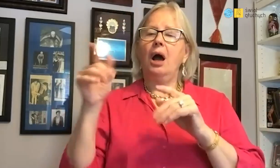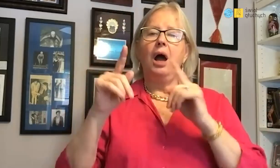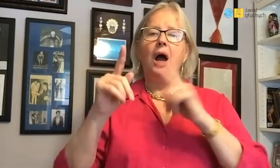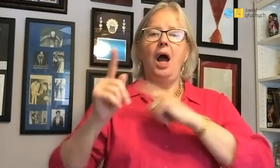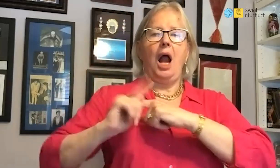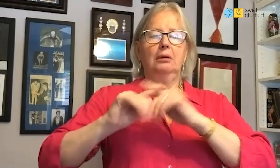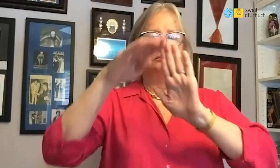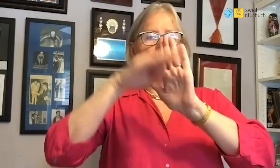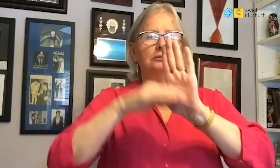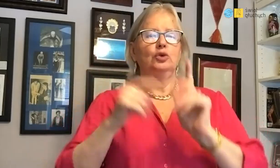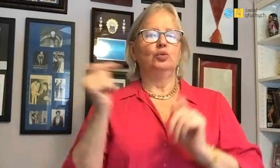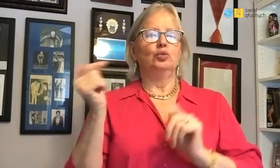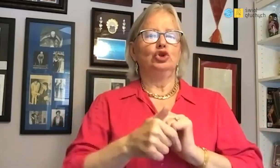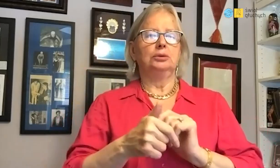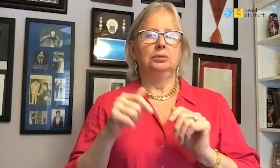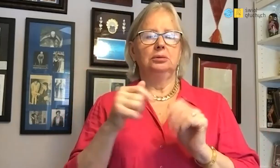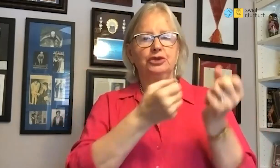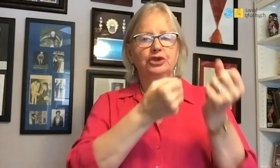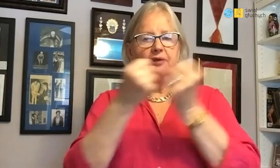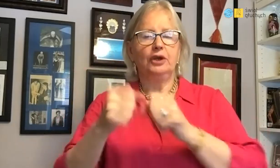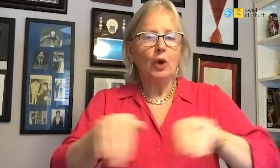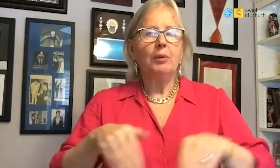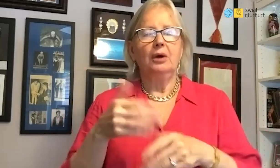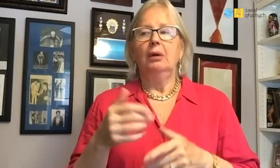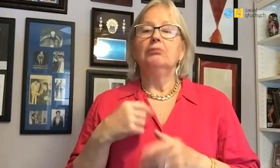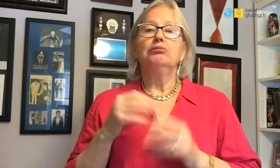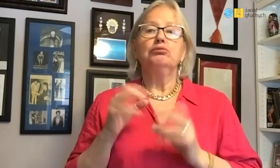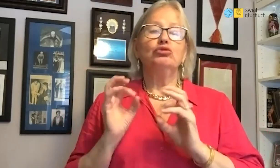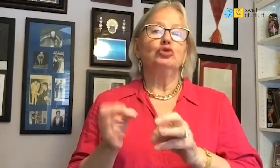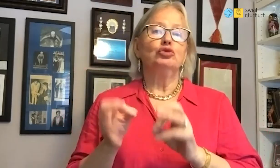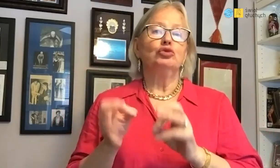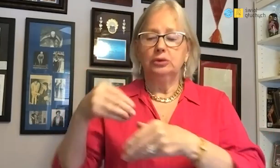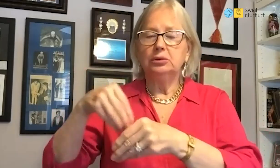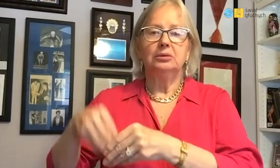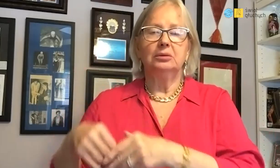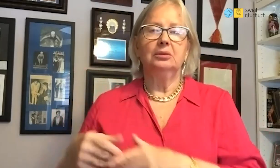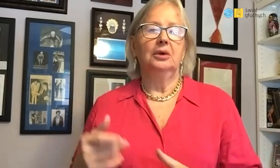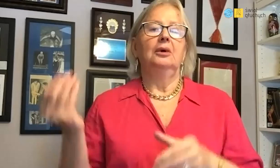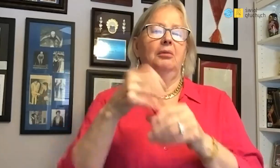It turned out that one of the scouts rule required me to have dress like that.